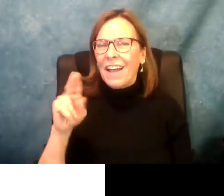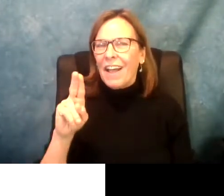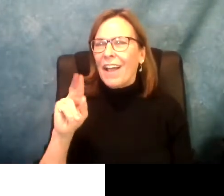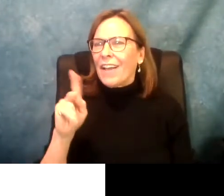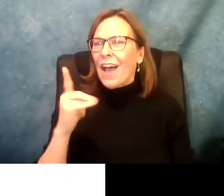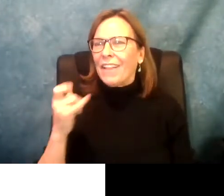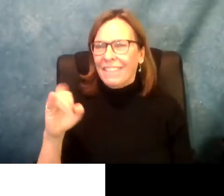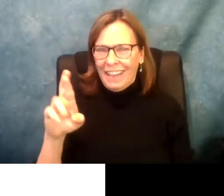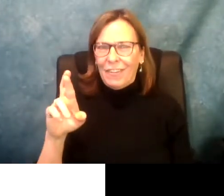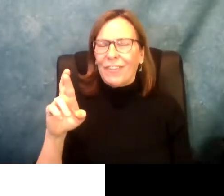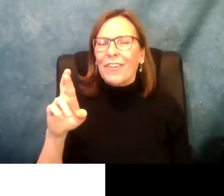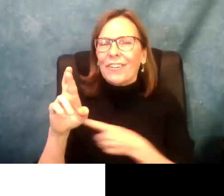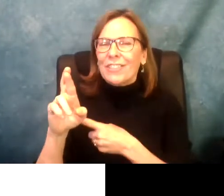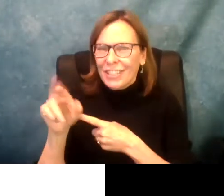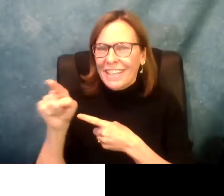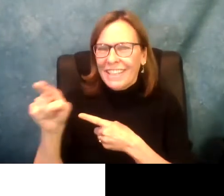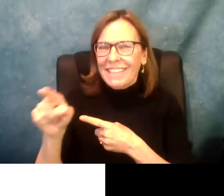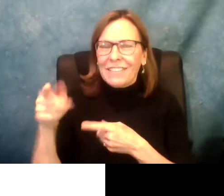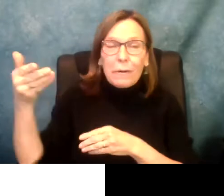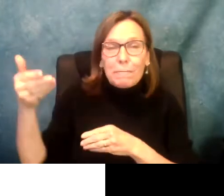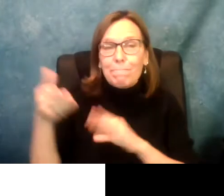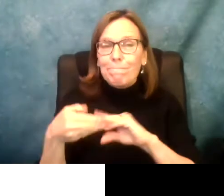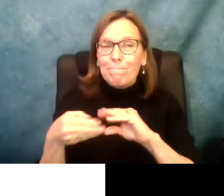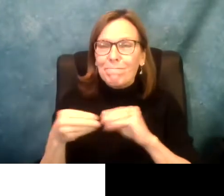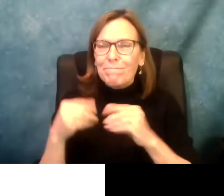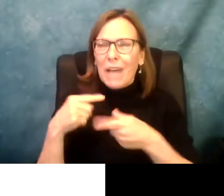So we want to get started. Let's start with assemblywoman